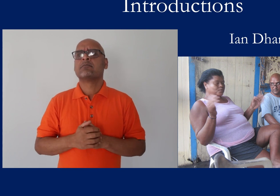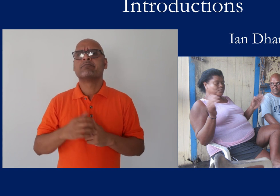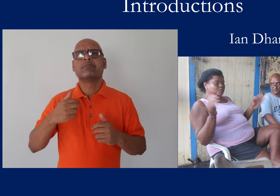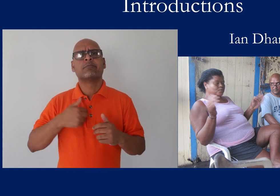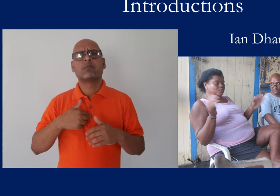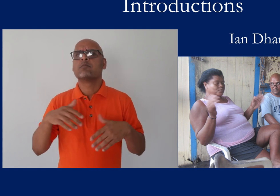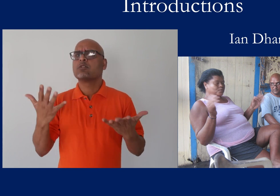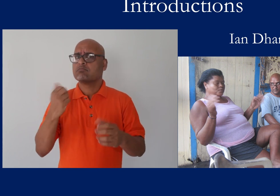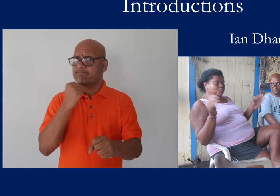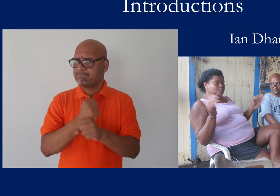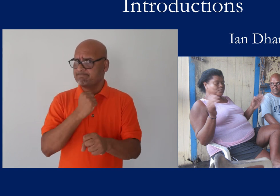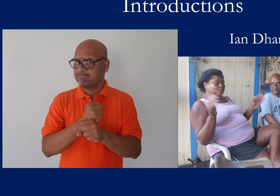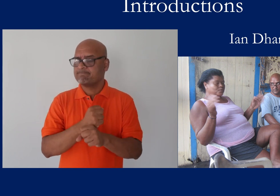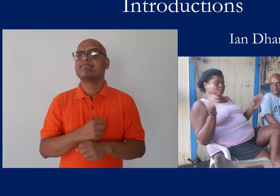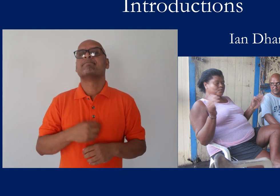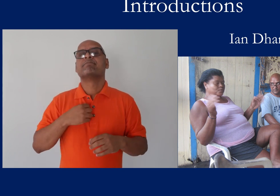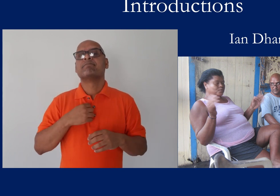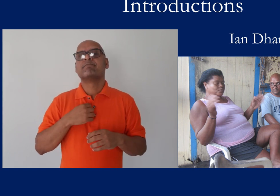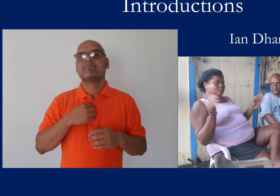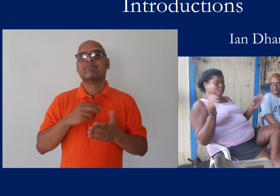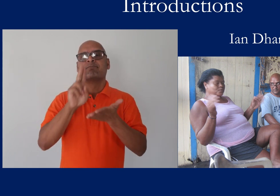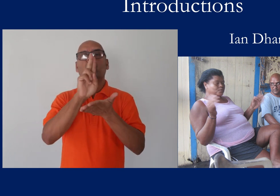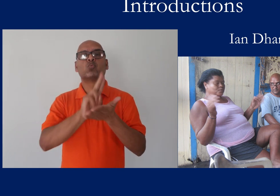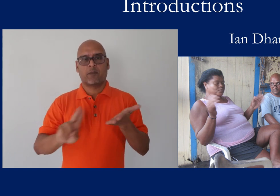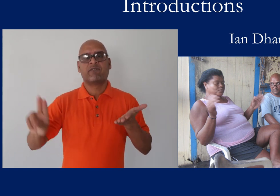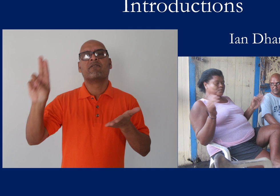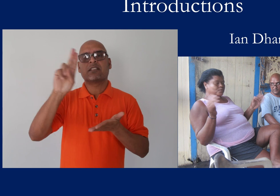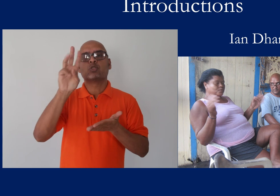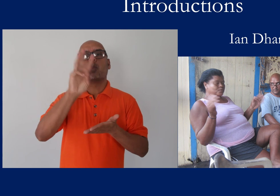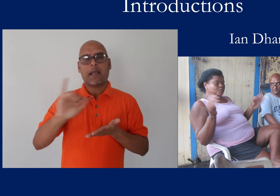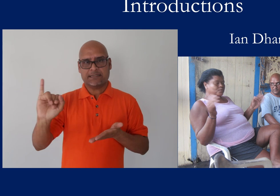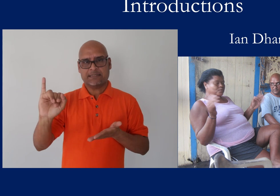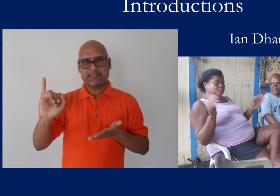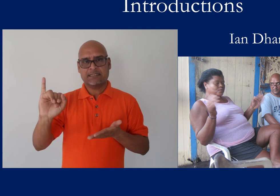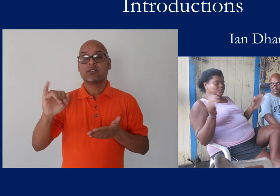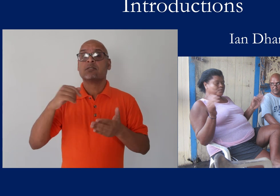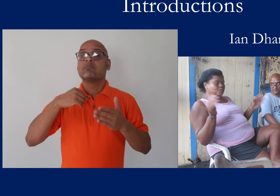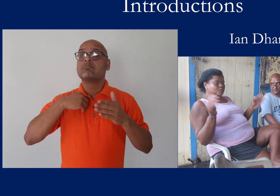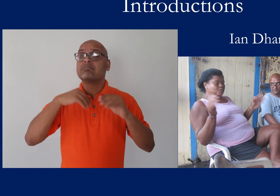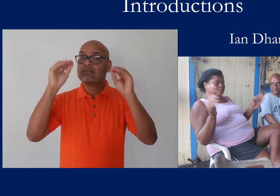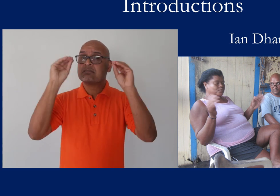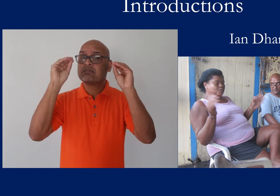I grew up in Trinidad and I work at the University of the West Indies,